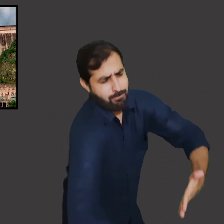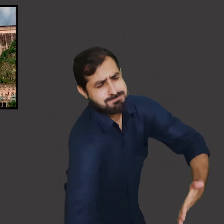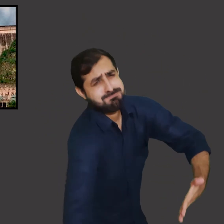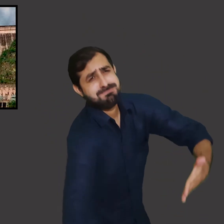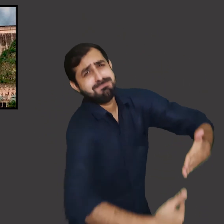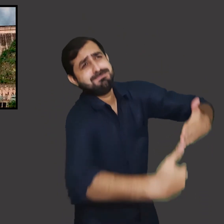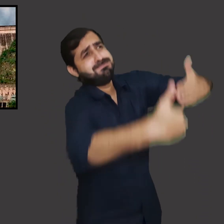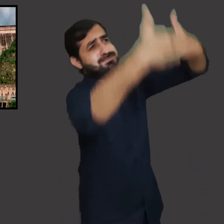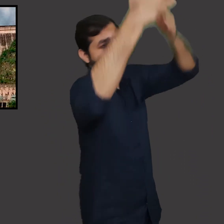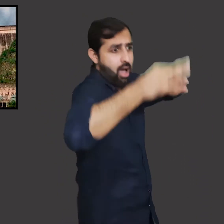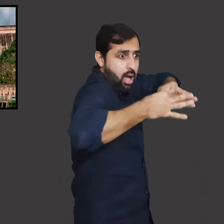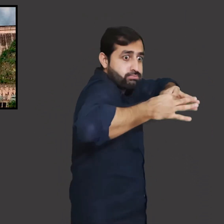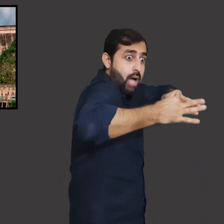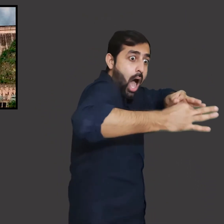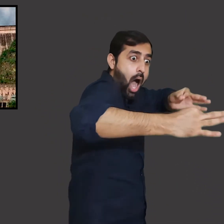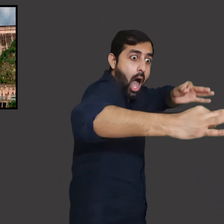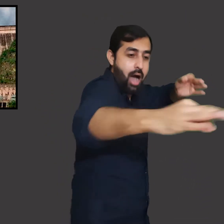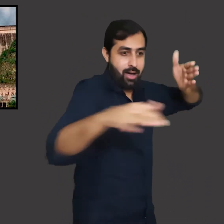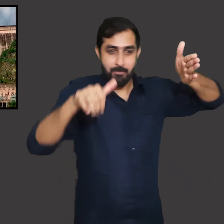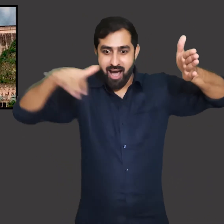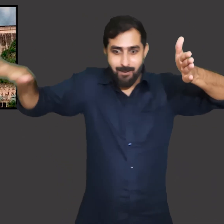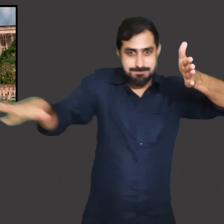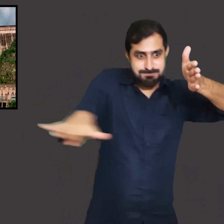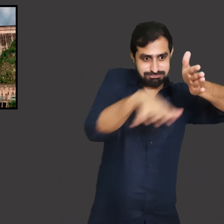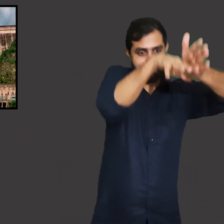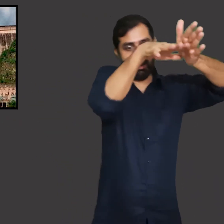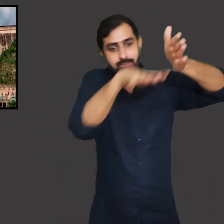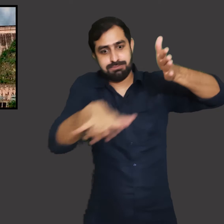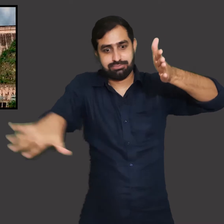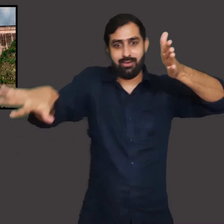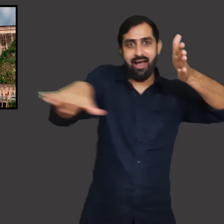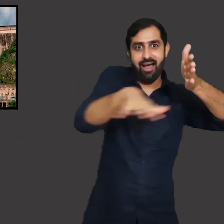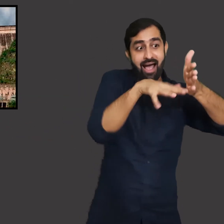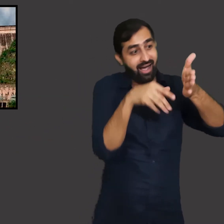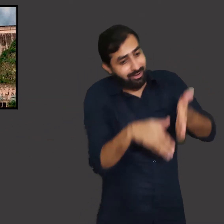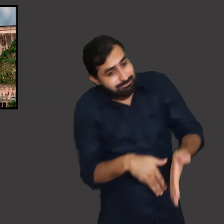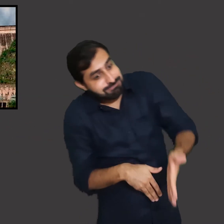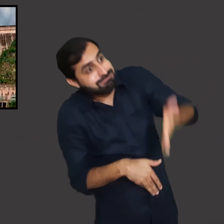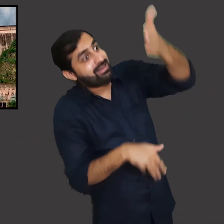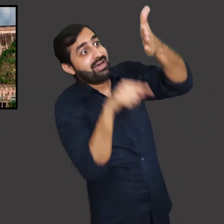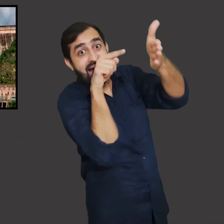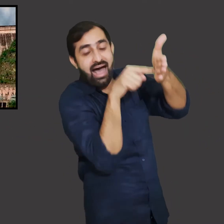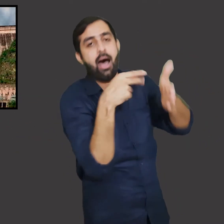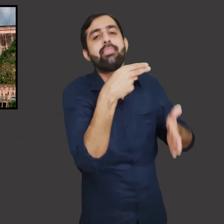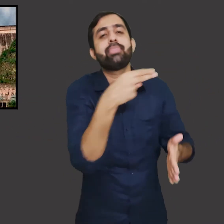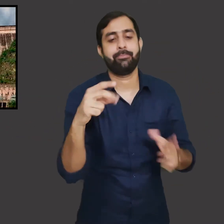the flowof water or underground streams is known as dams.